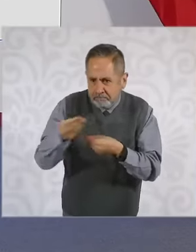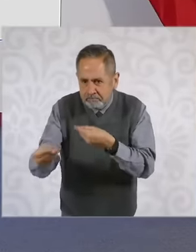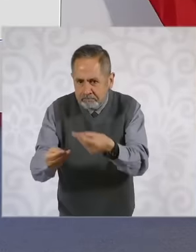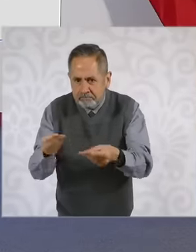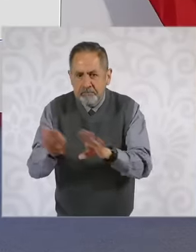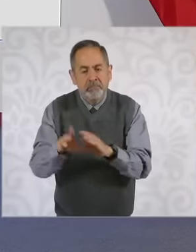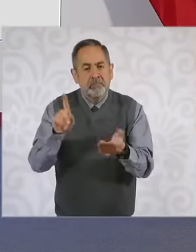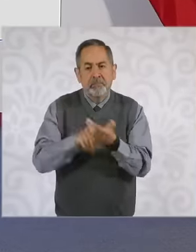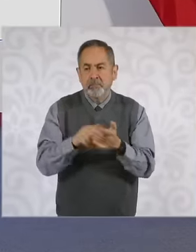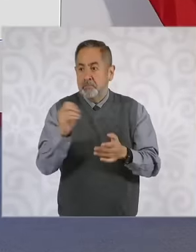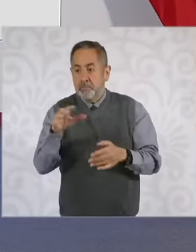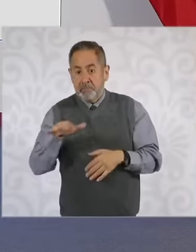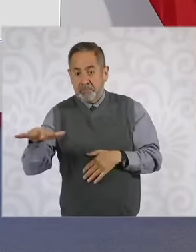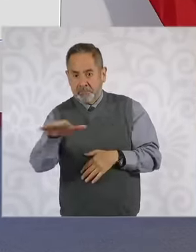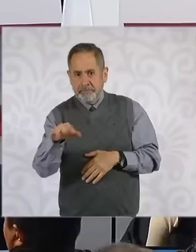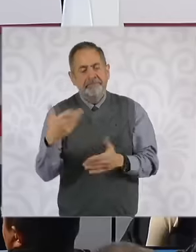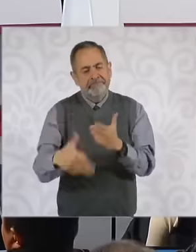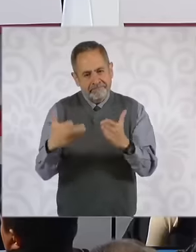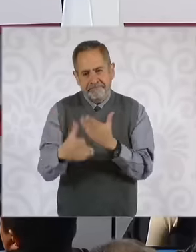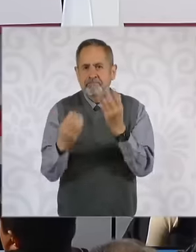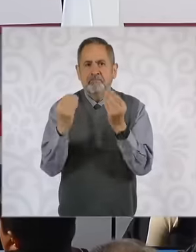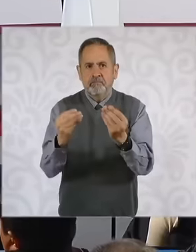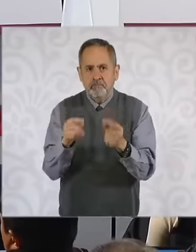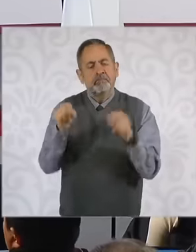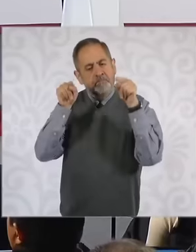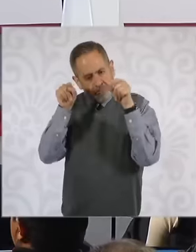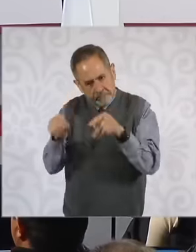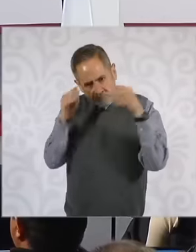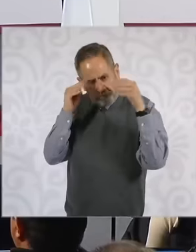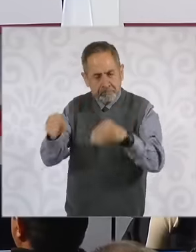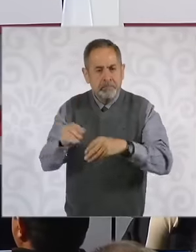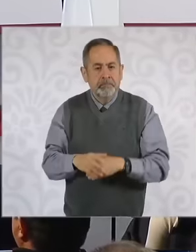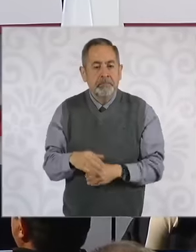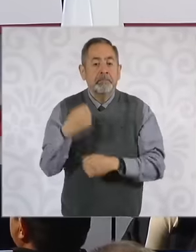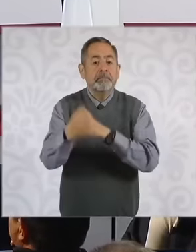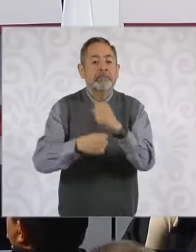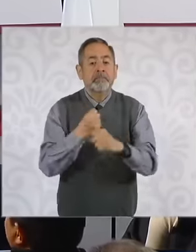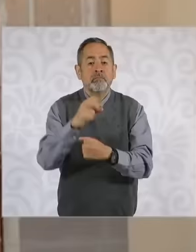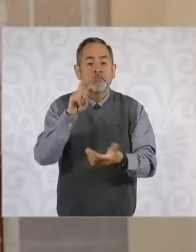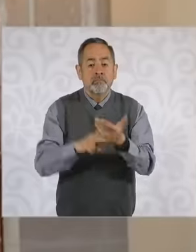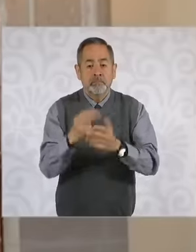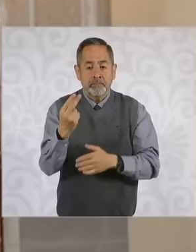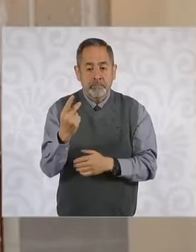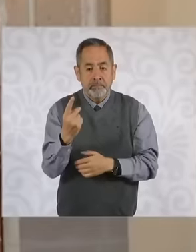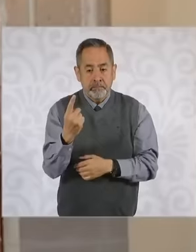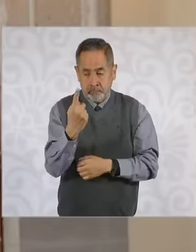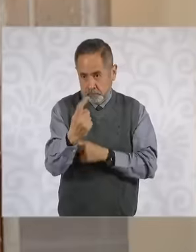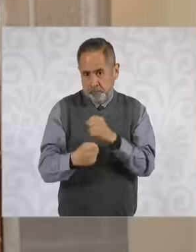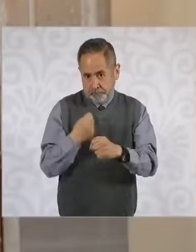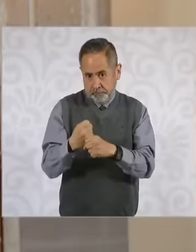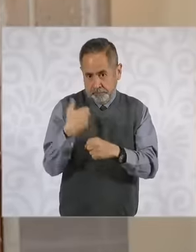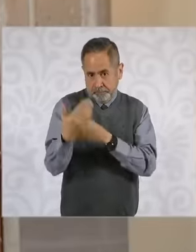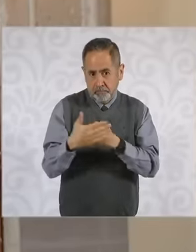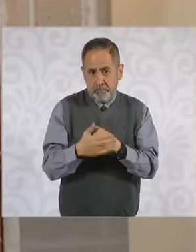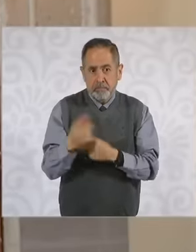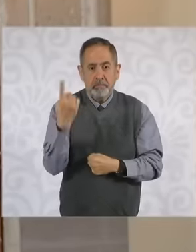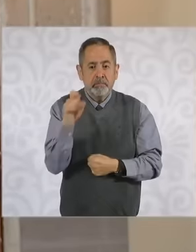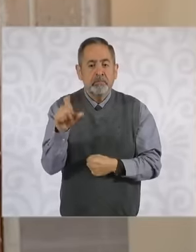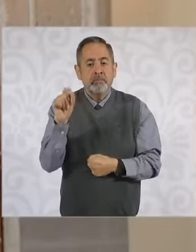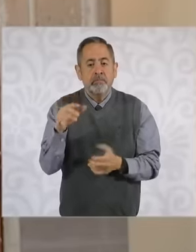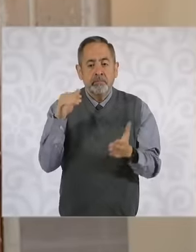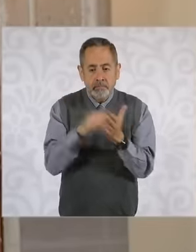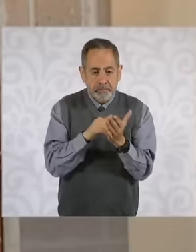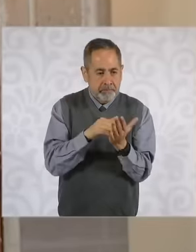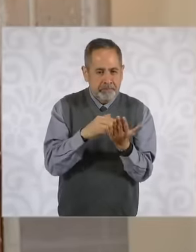of the State of Mexico uh for the first year by 2025 we are going to reach more than 120,000 deeds Eh